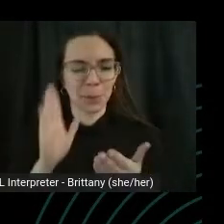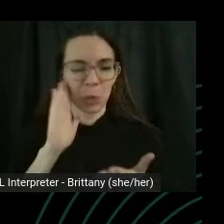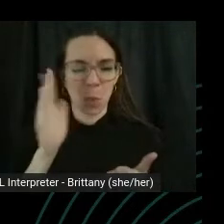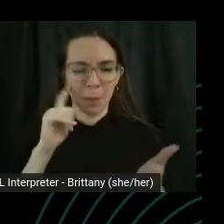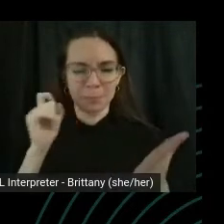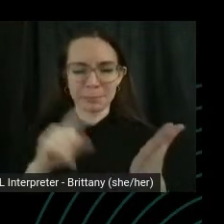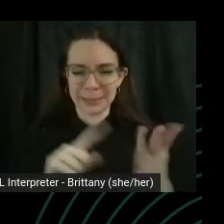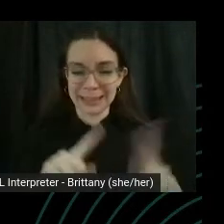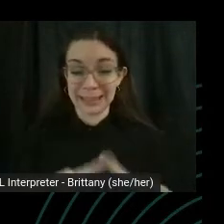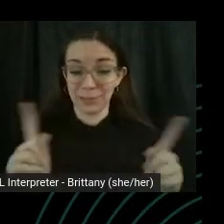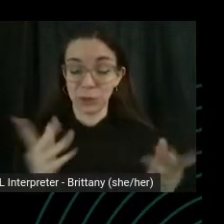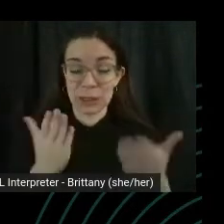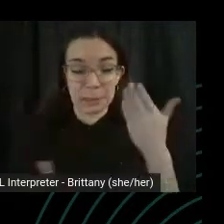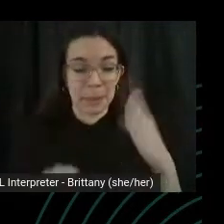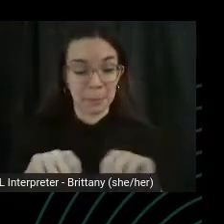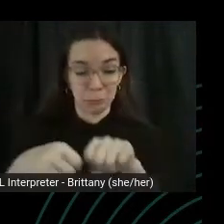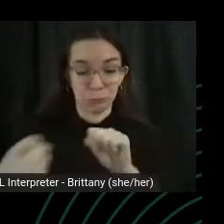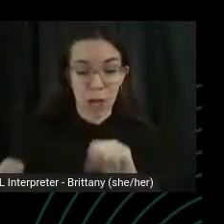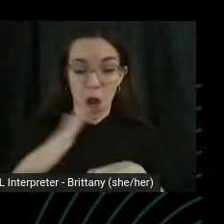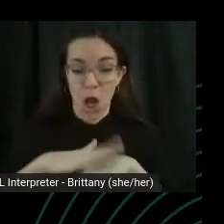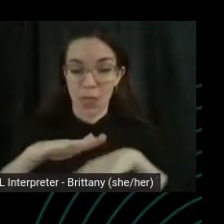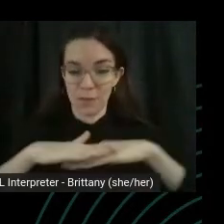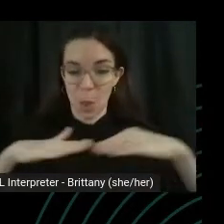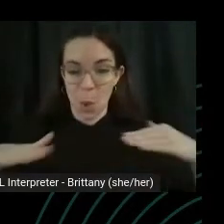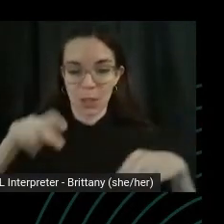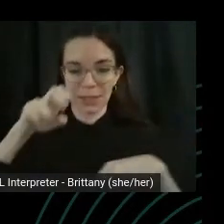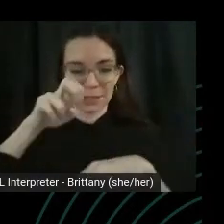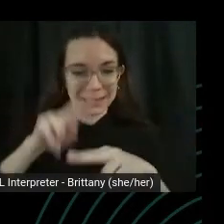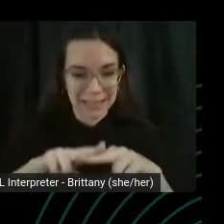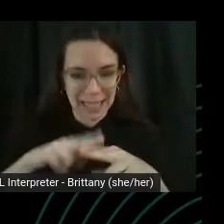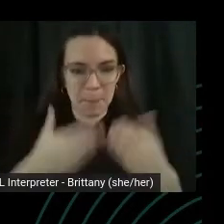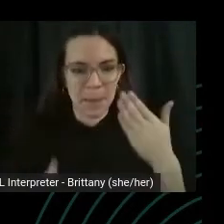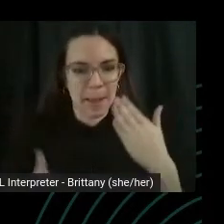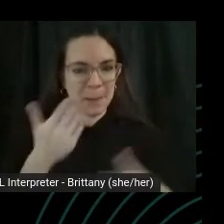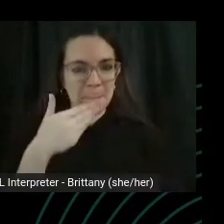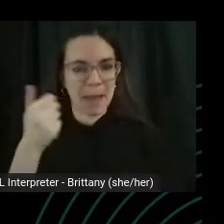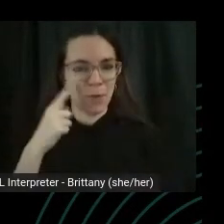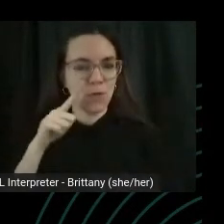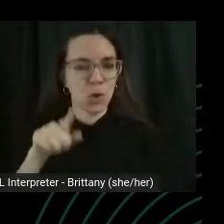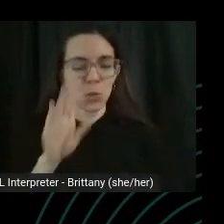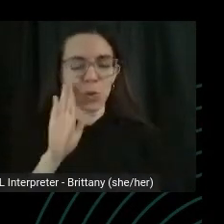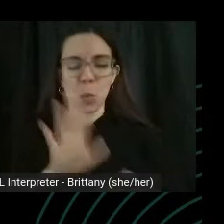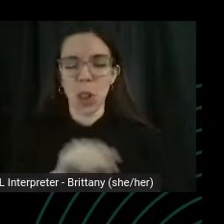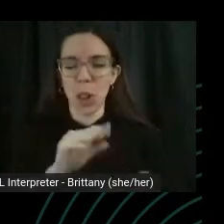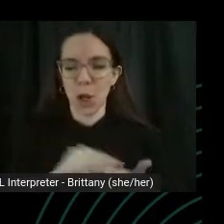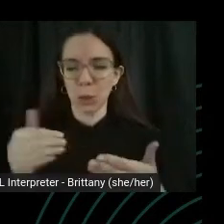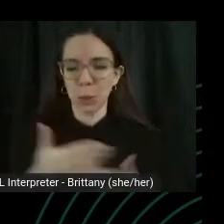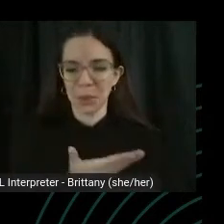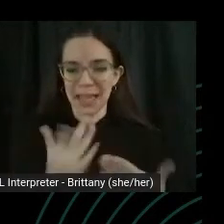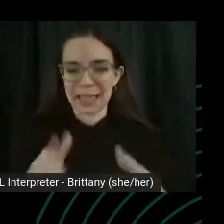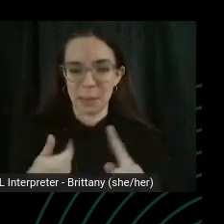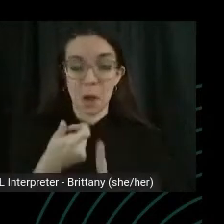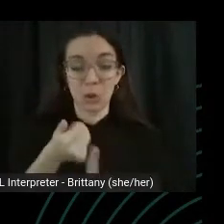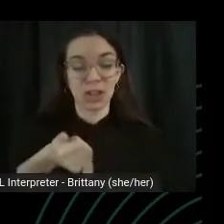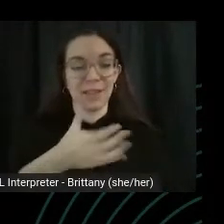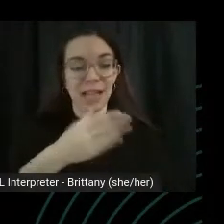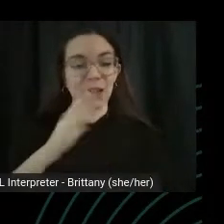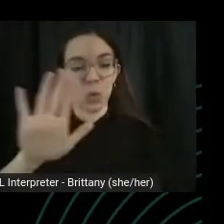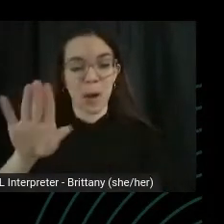And so you'll learn some new things for yourself and your body. So we start with our legs out, you can have them.